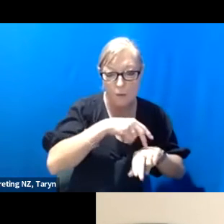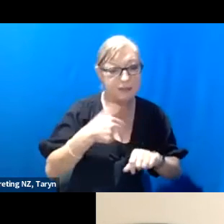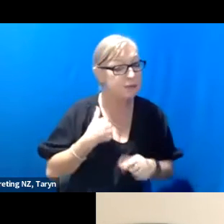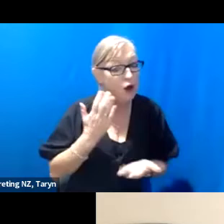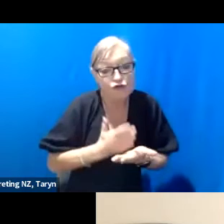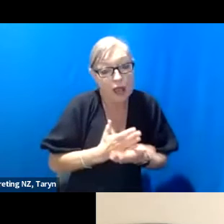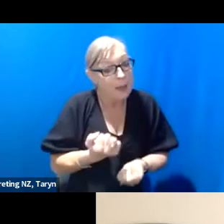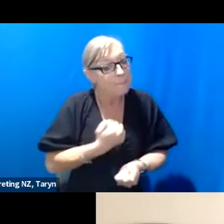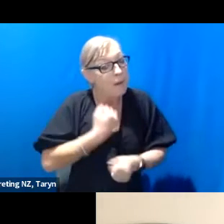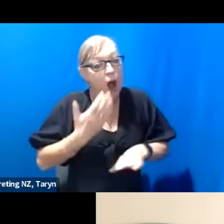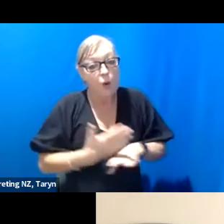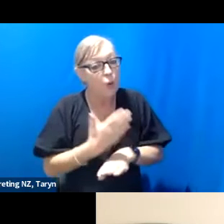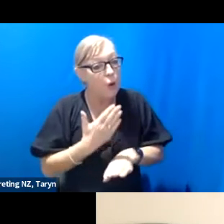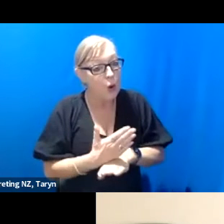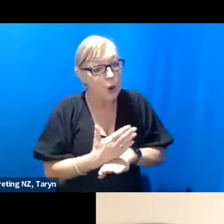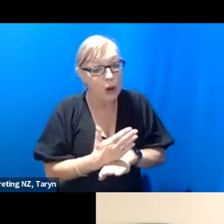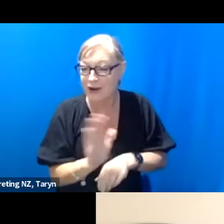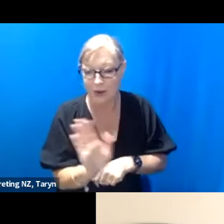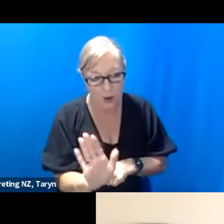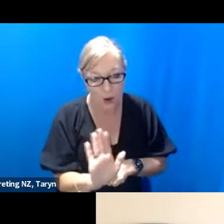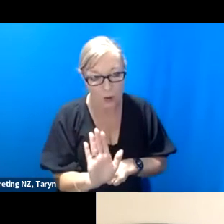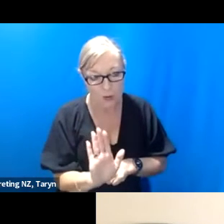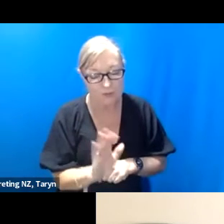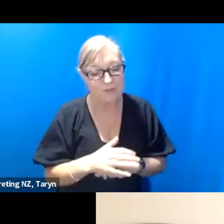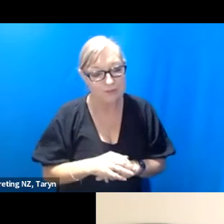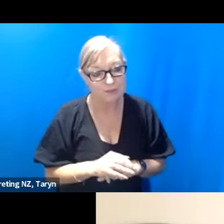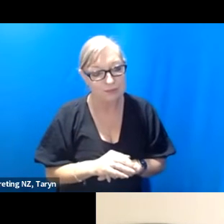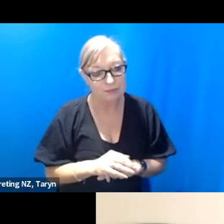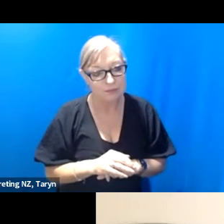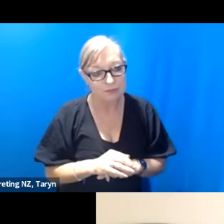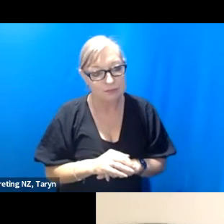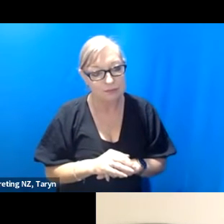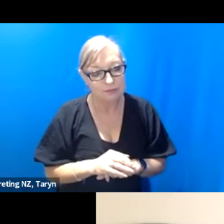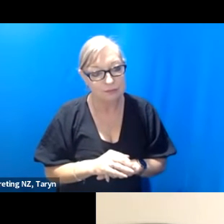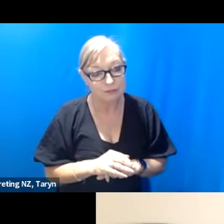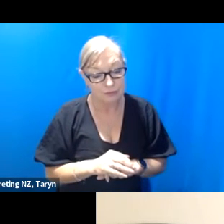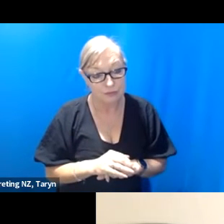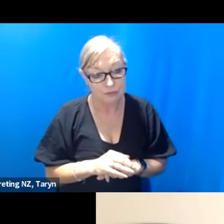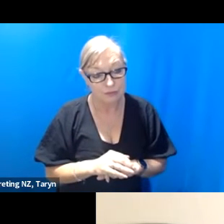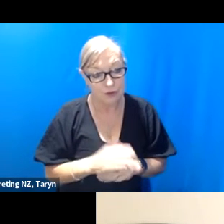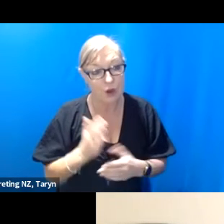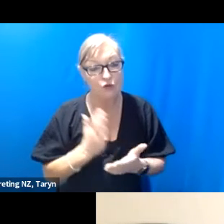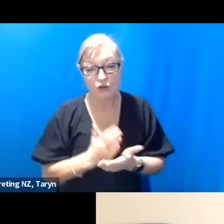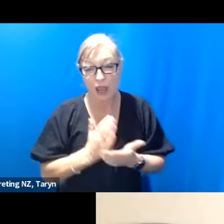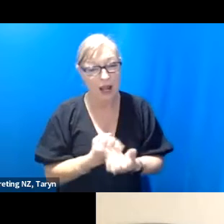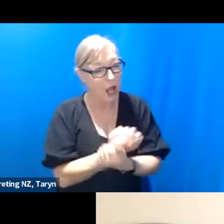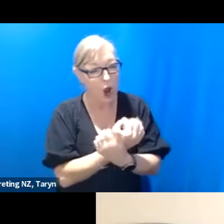are very much as I say, look, they're very much a constellation of a lot of people, but Luke is